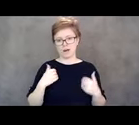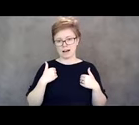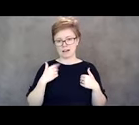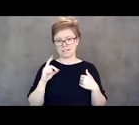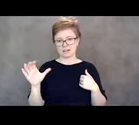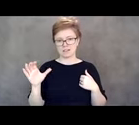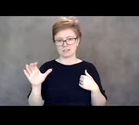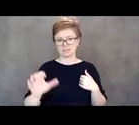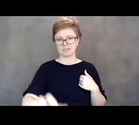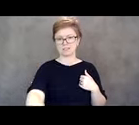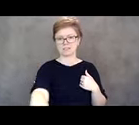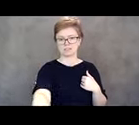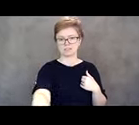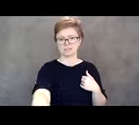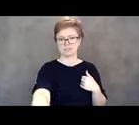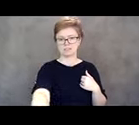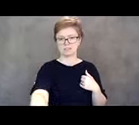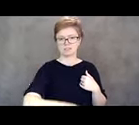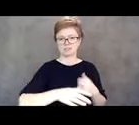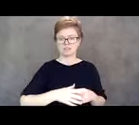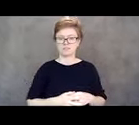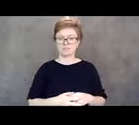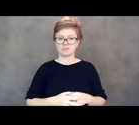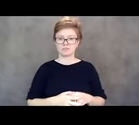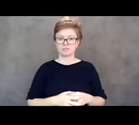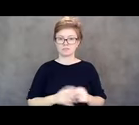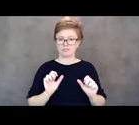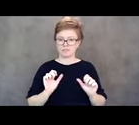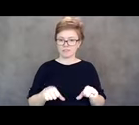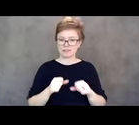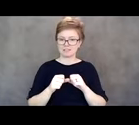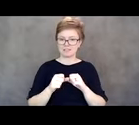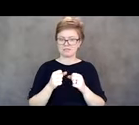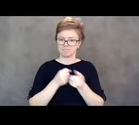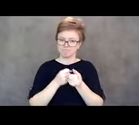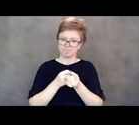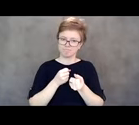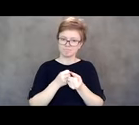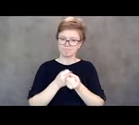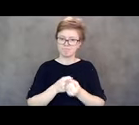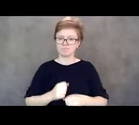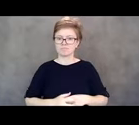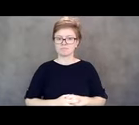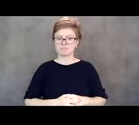and advocating for them. I think that, is there another ****? There we go.